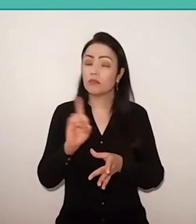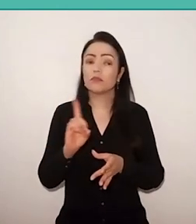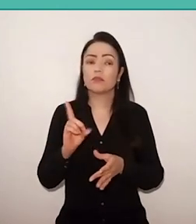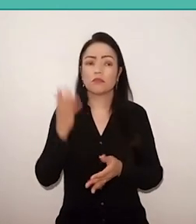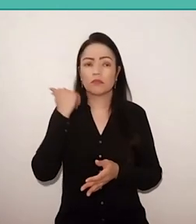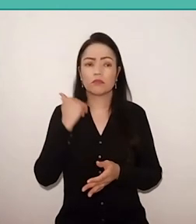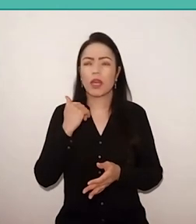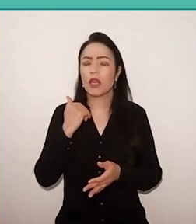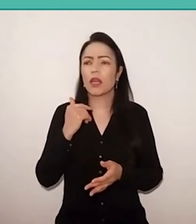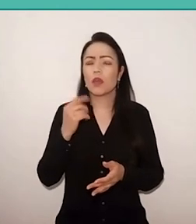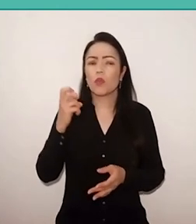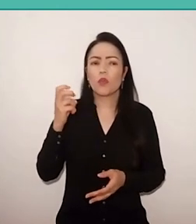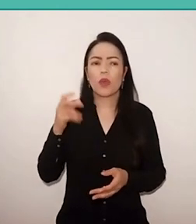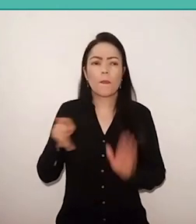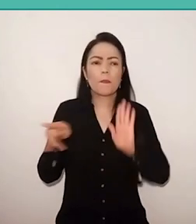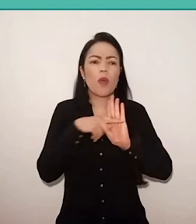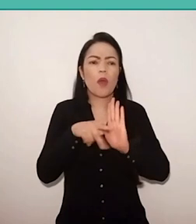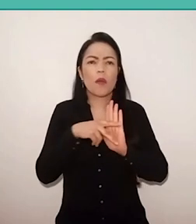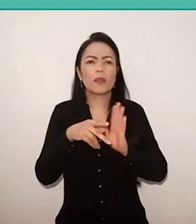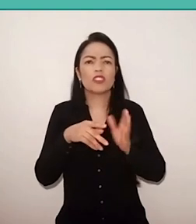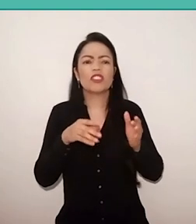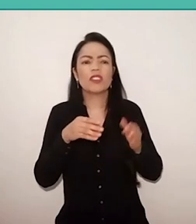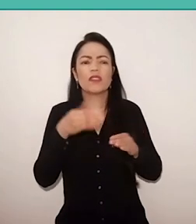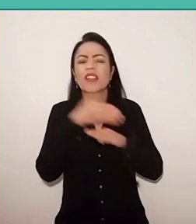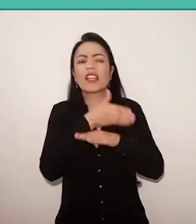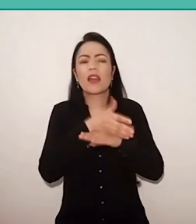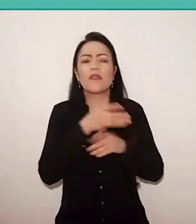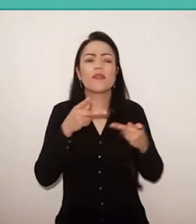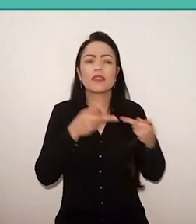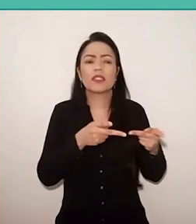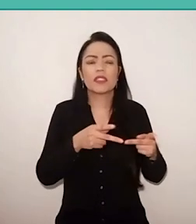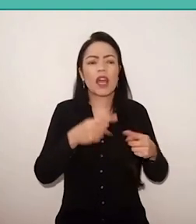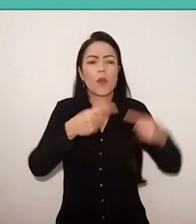he was never just an university professor,